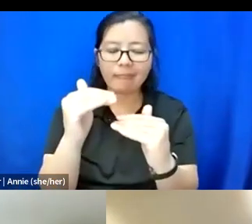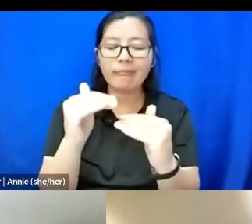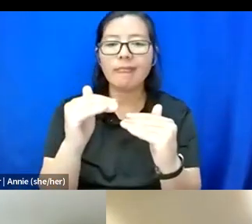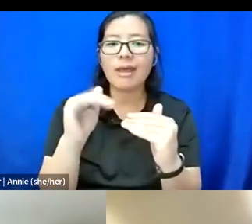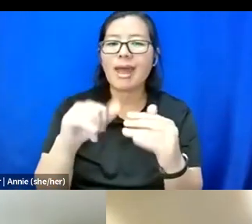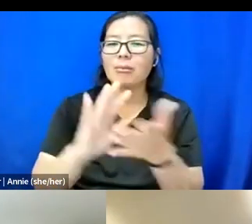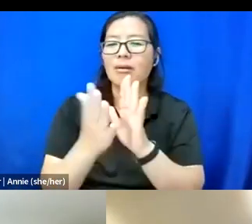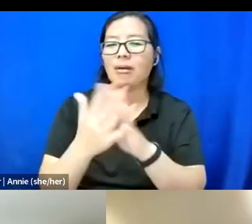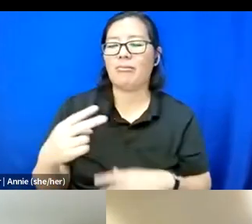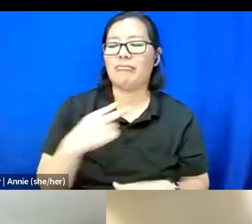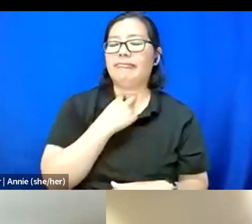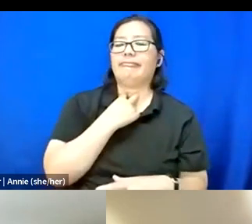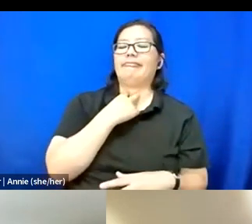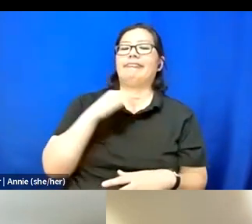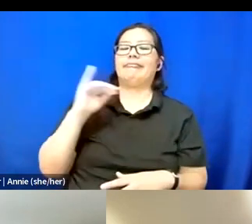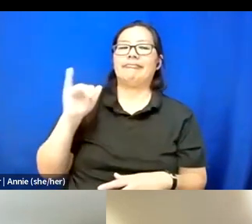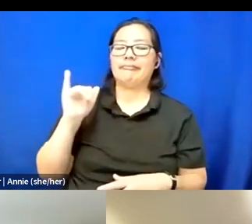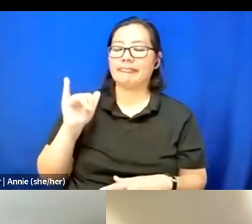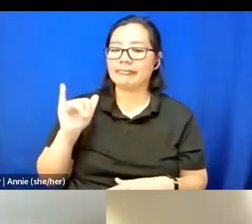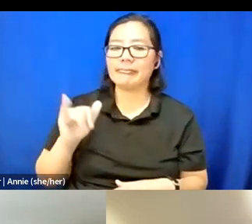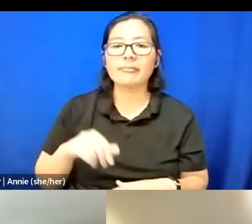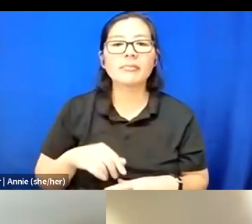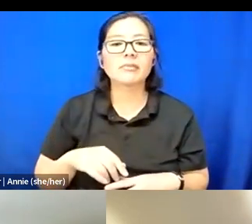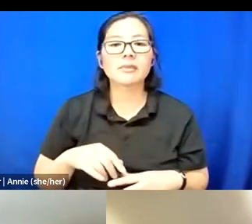doesn't take into account how people suffer differently.